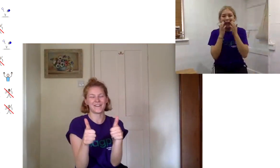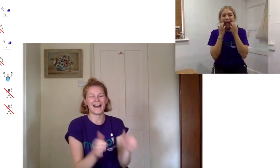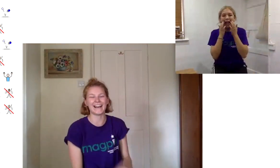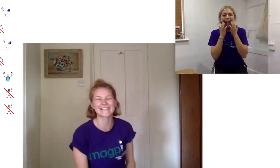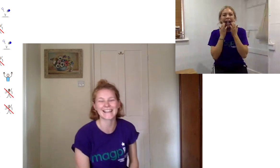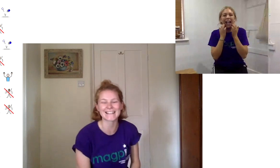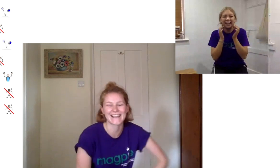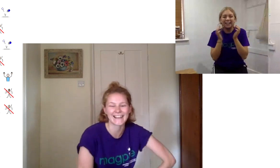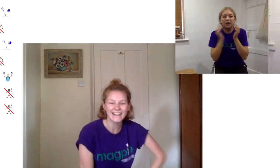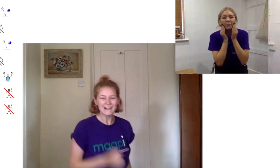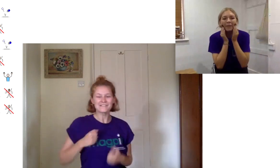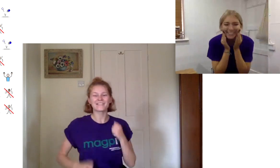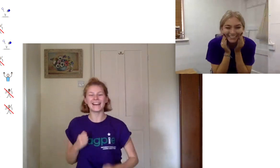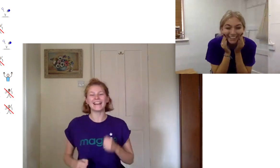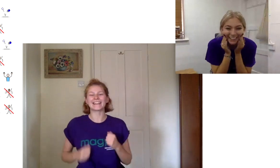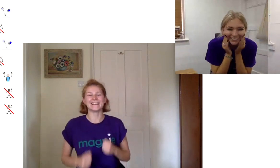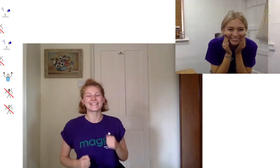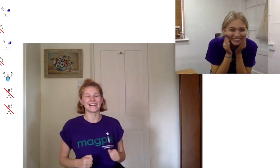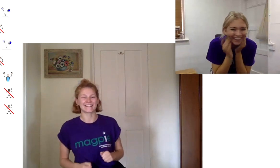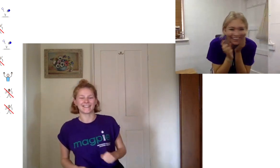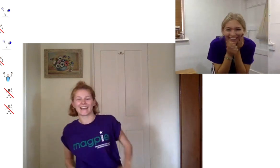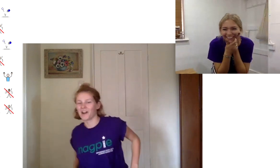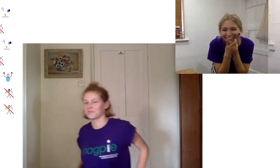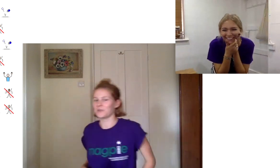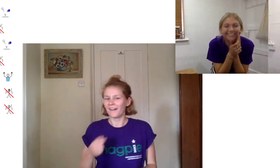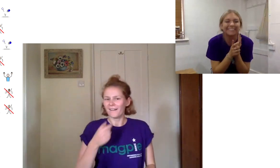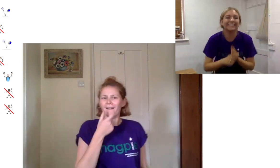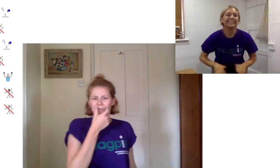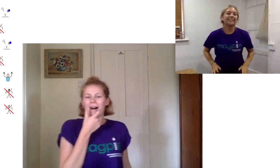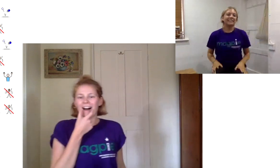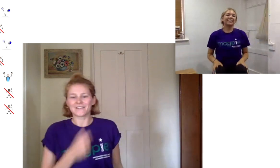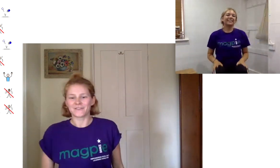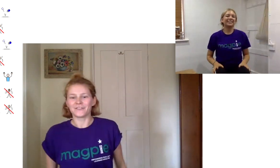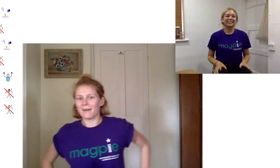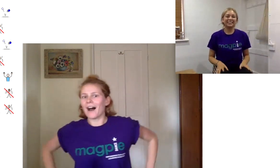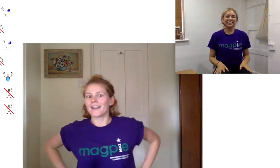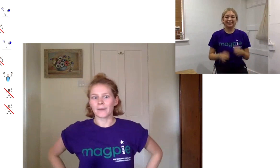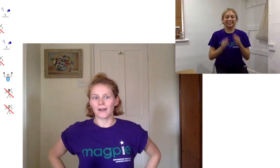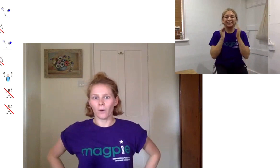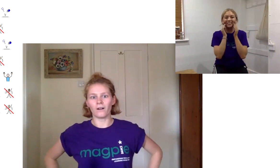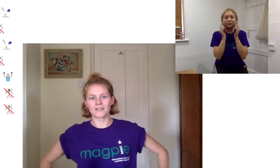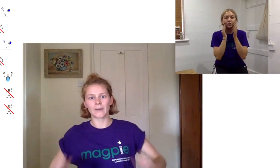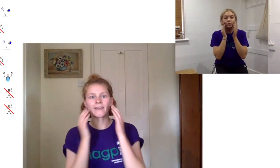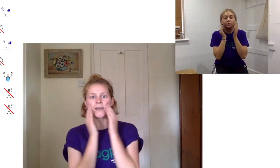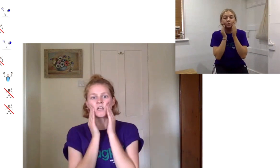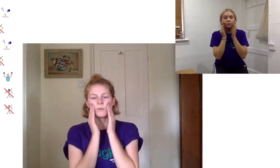fantastic really good dancing like that carnival my smile is a bit oh it's a bit achy you might